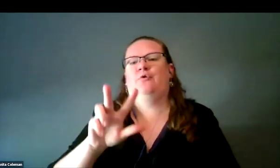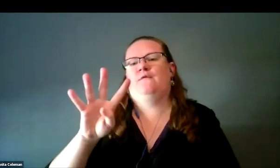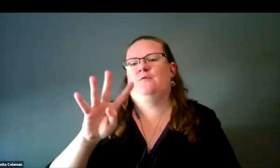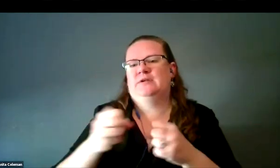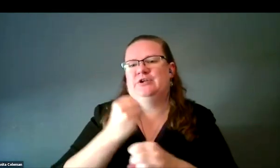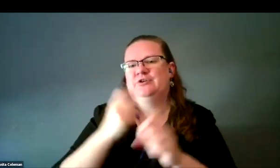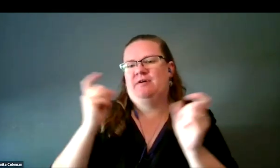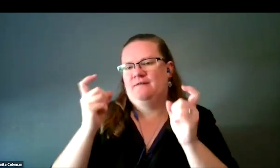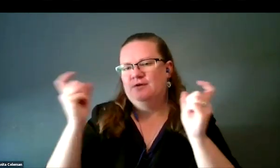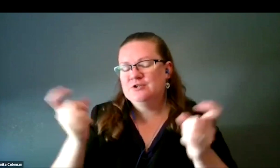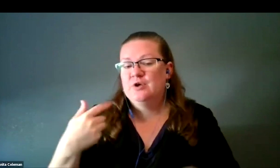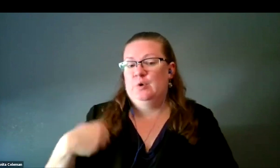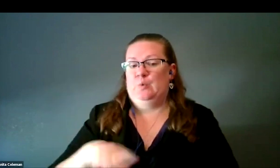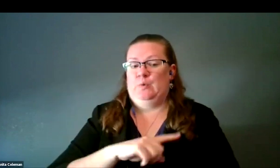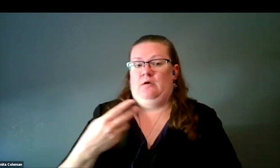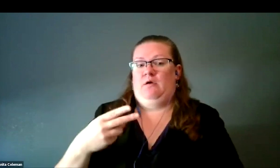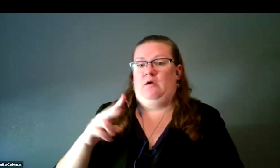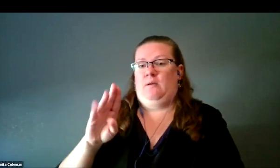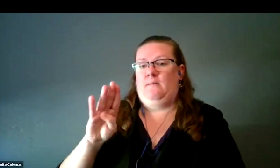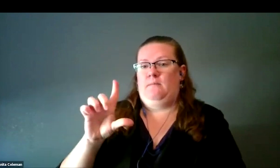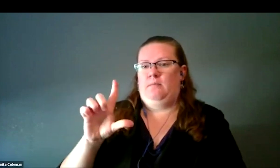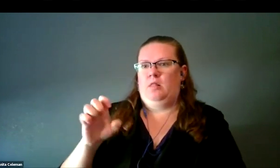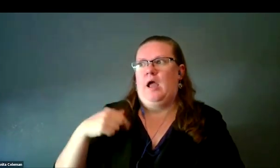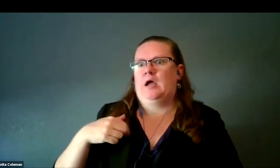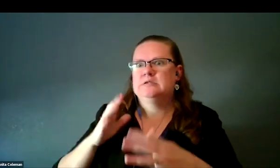that Hubble itself has worked its way into the culture.